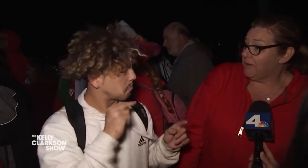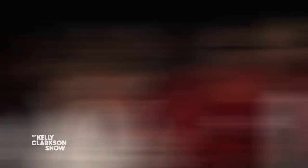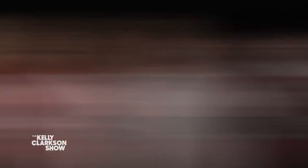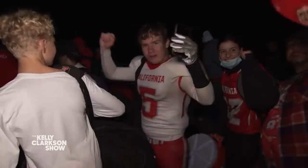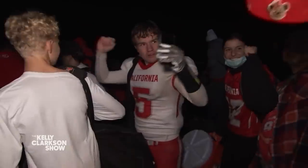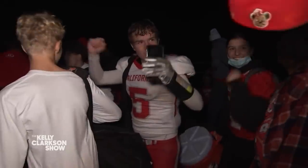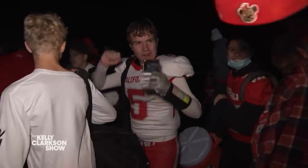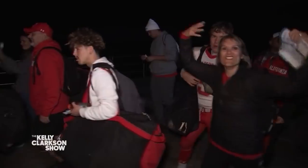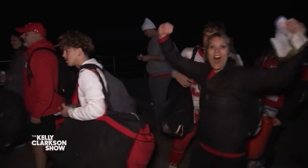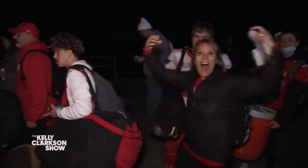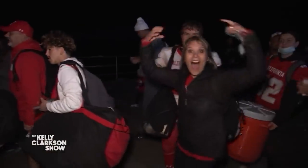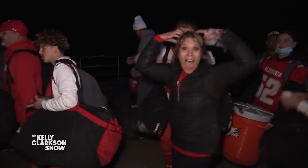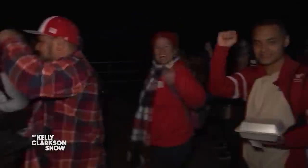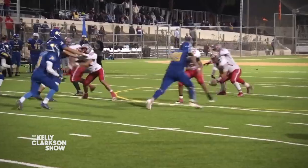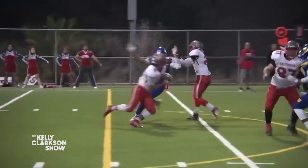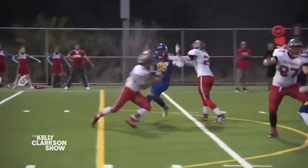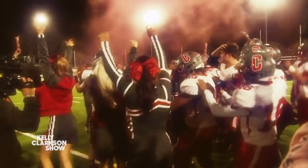If people think that we can't, it doesn't matter.